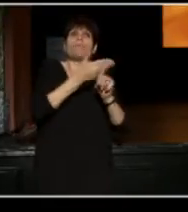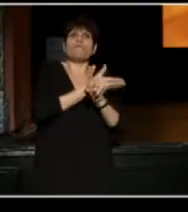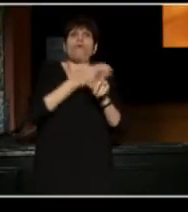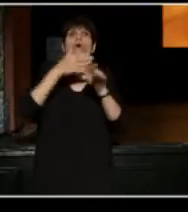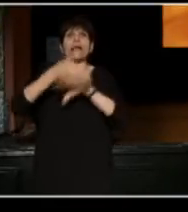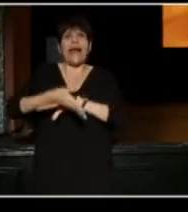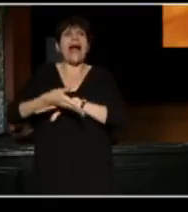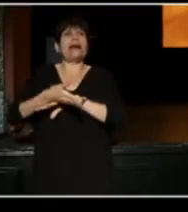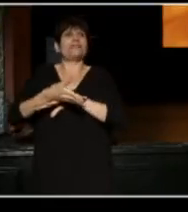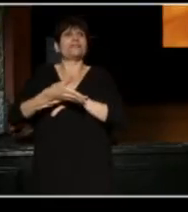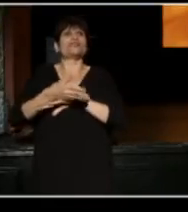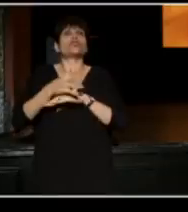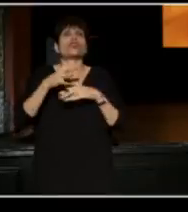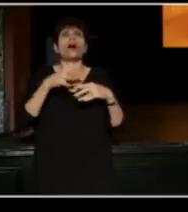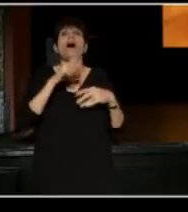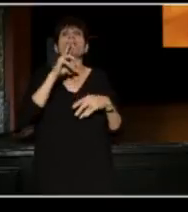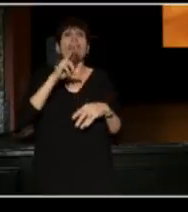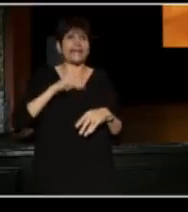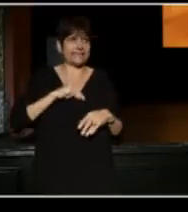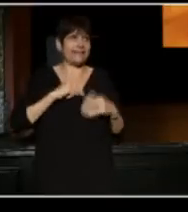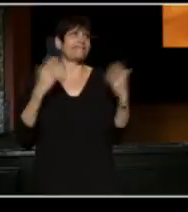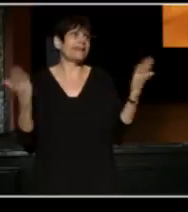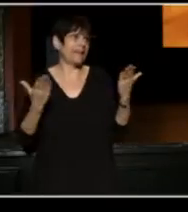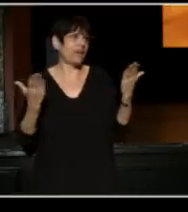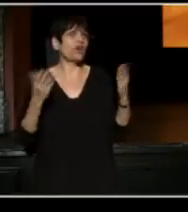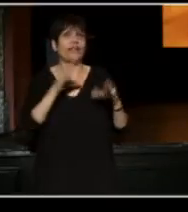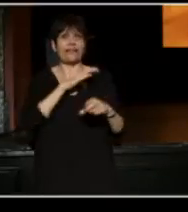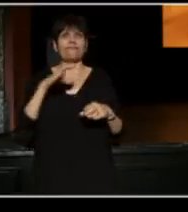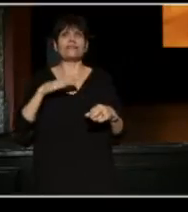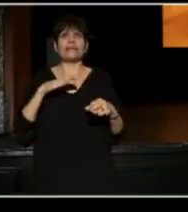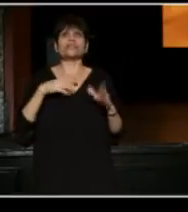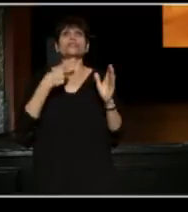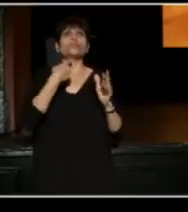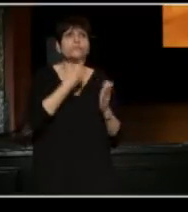of American Thanksgiving, here in Cleveland, to speak the truth.